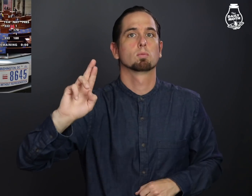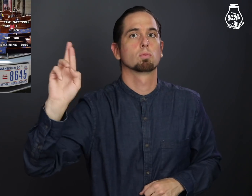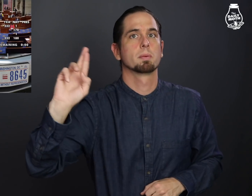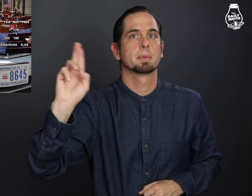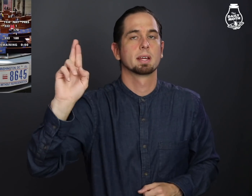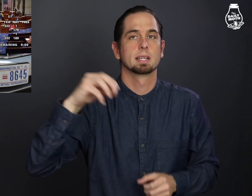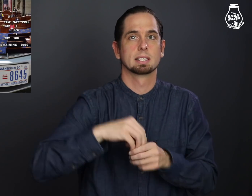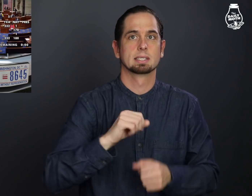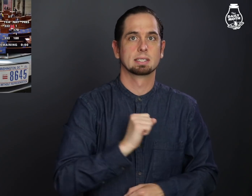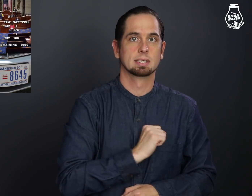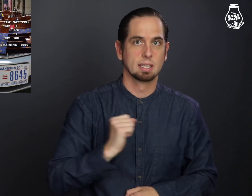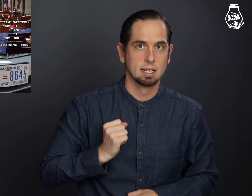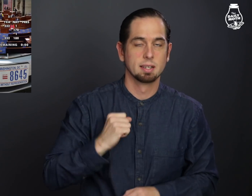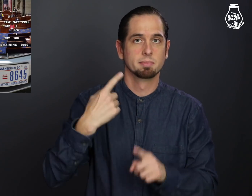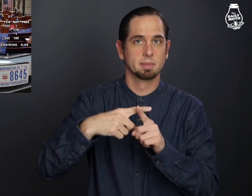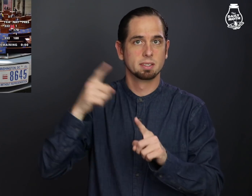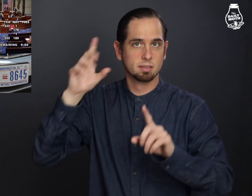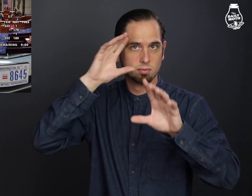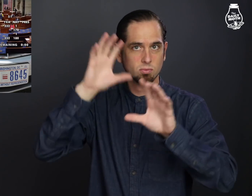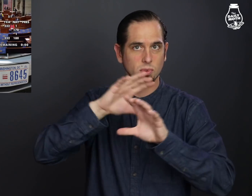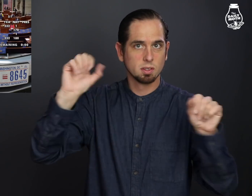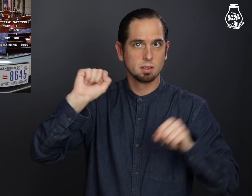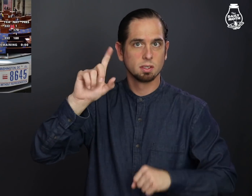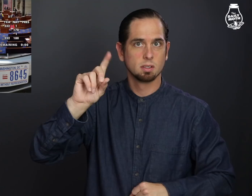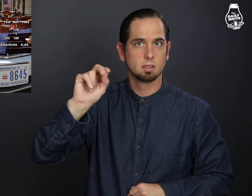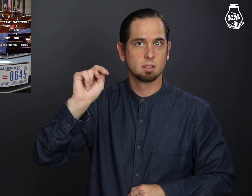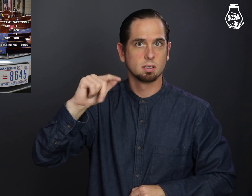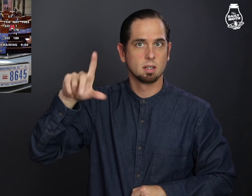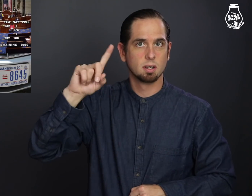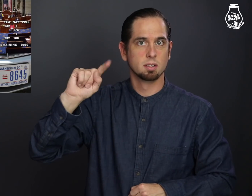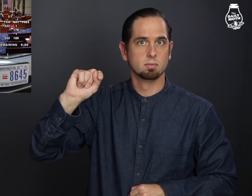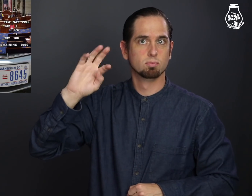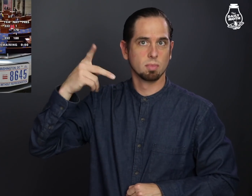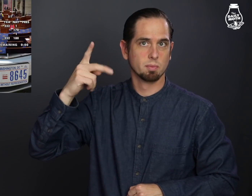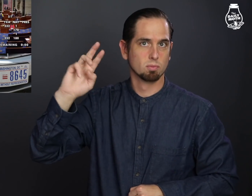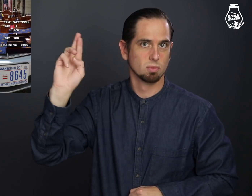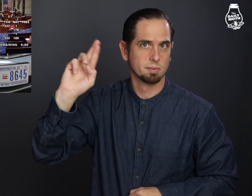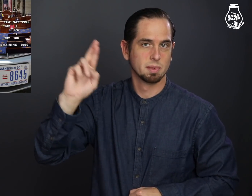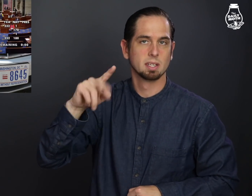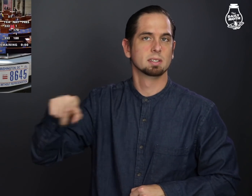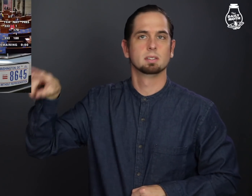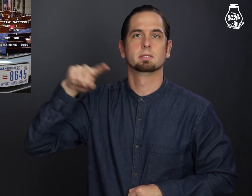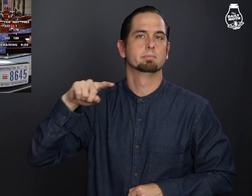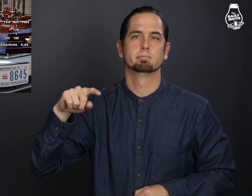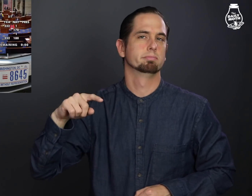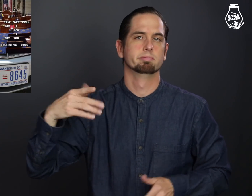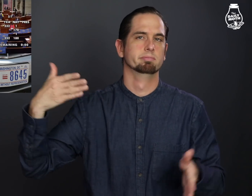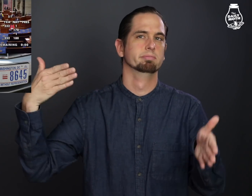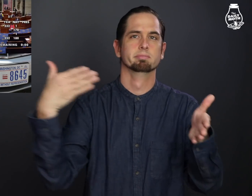but Republicans in the Senate and President Donald Trump